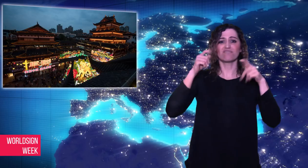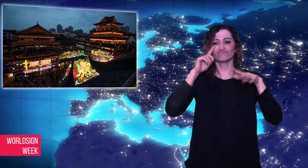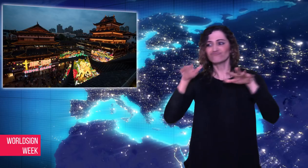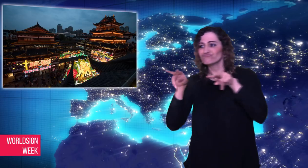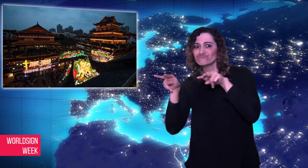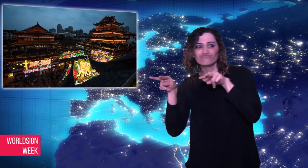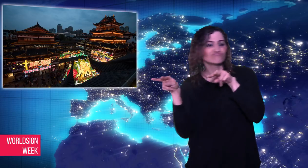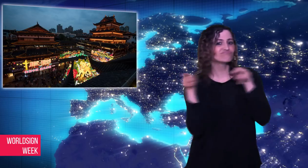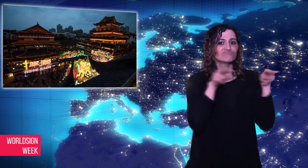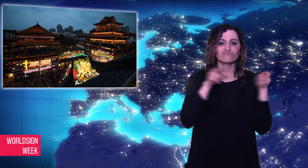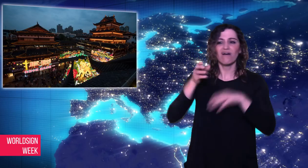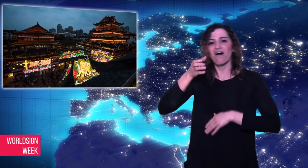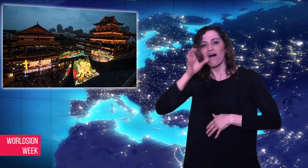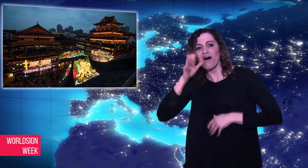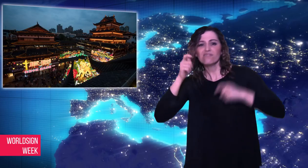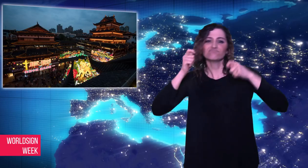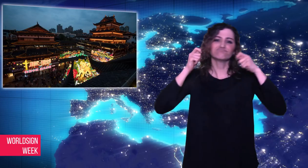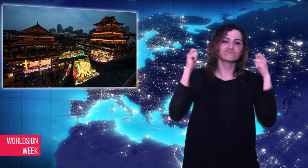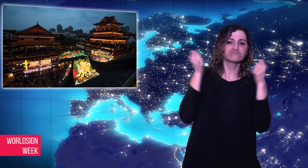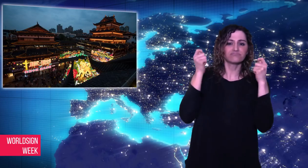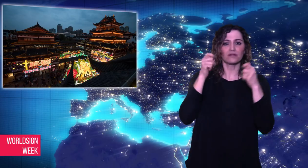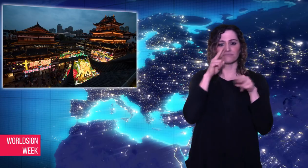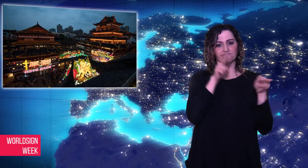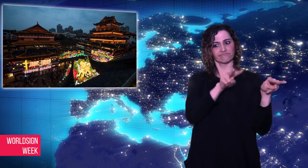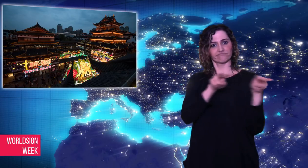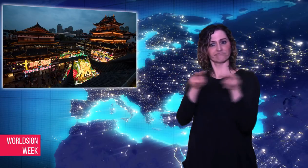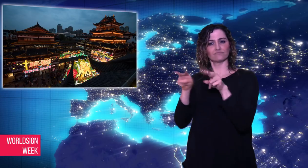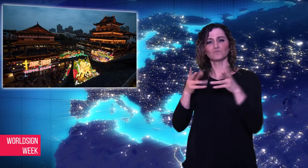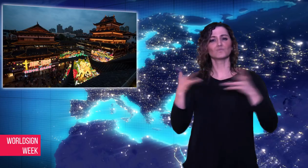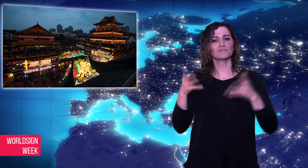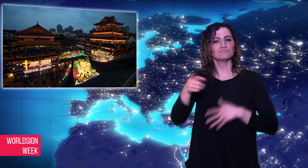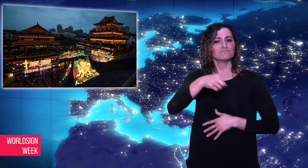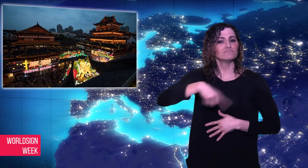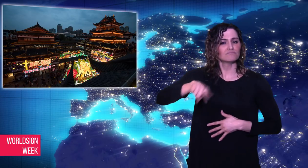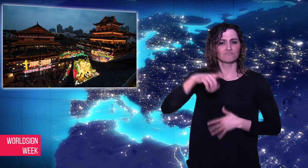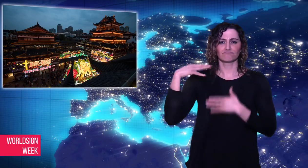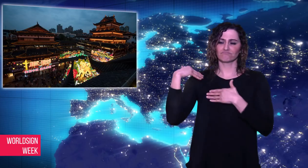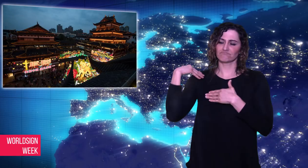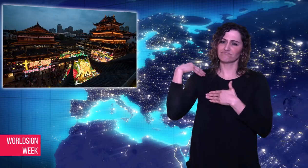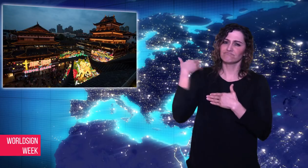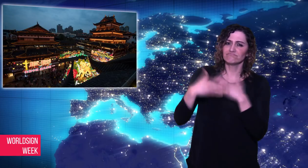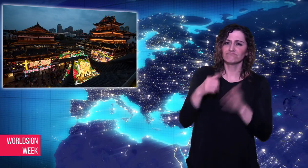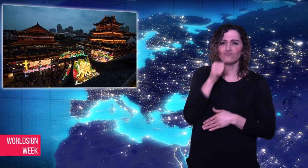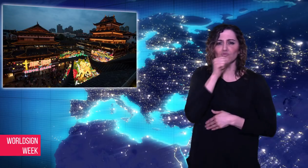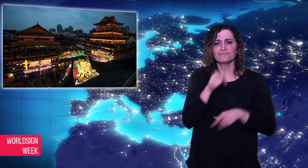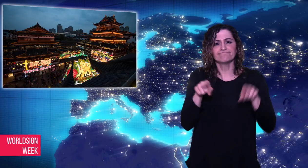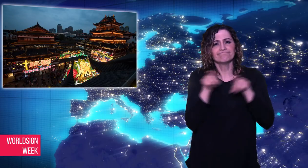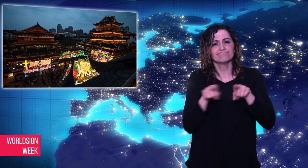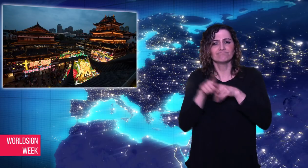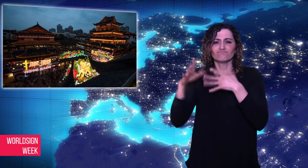dragon dances and fireworks outside